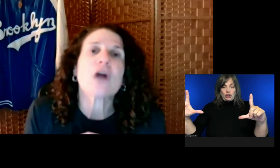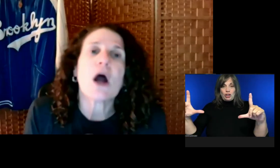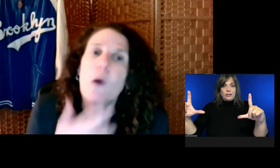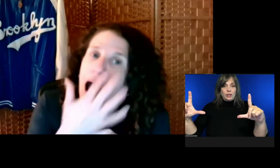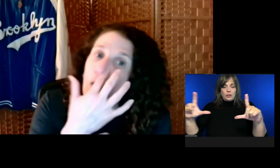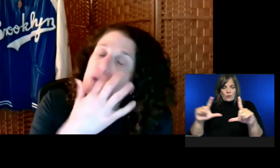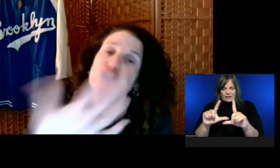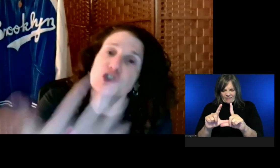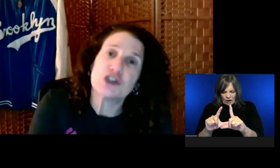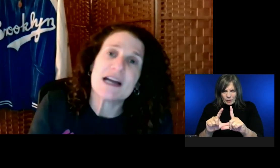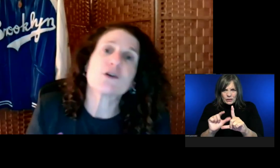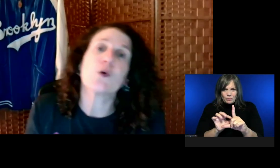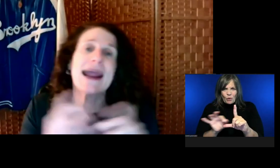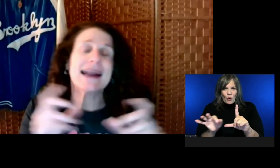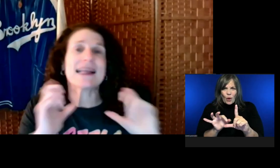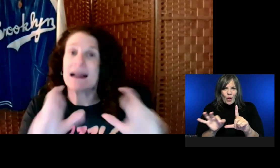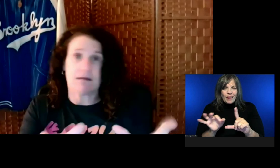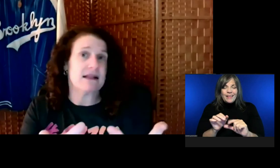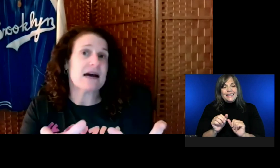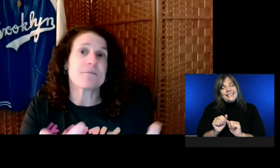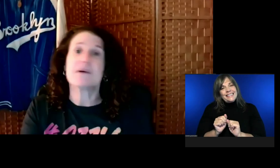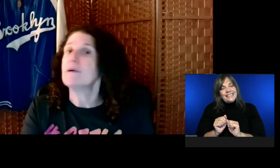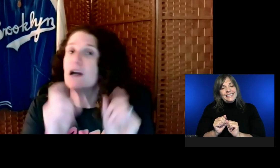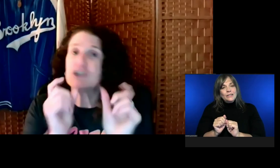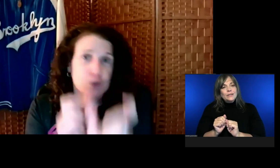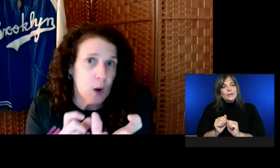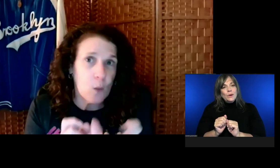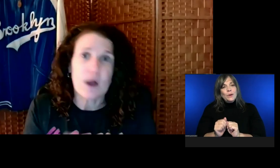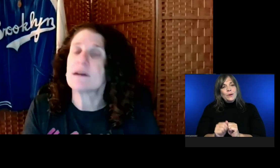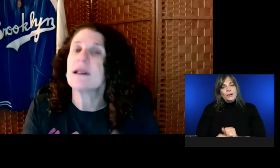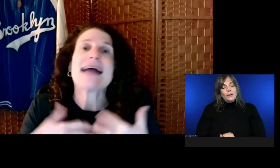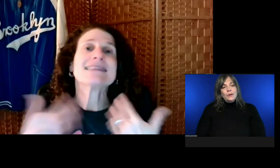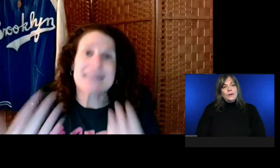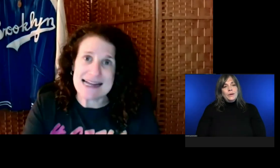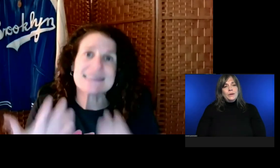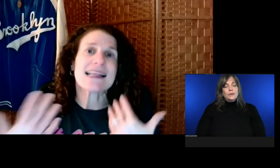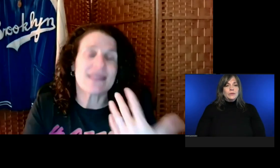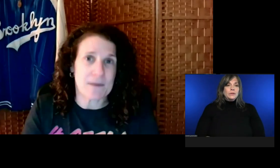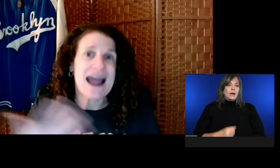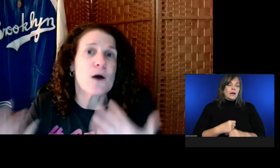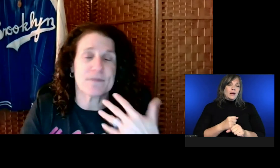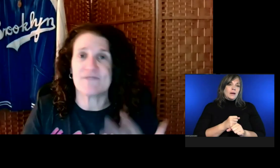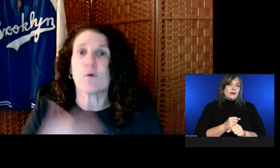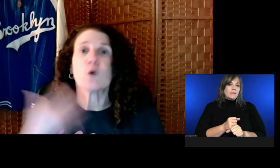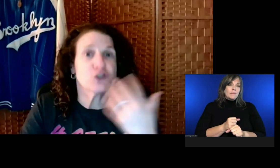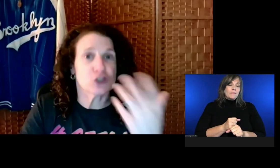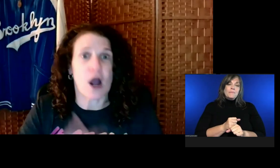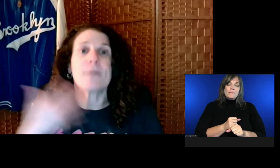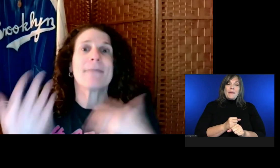So I would suggest creating a clip, a short one, and testing them out, before you start